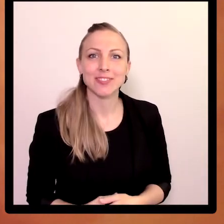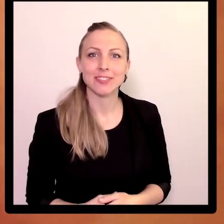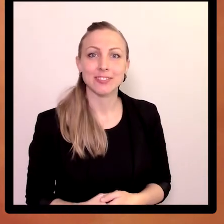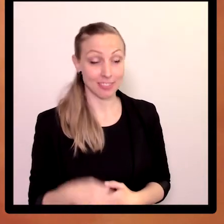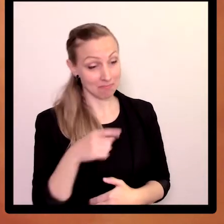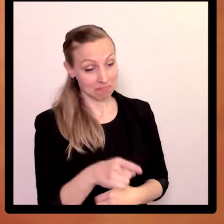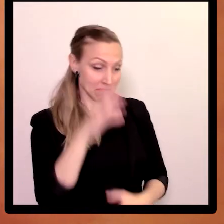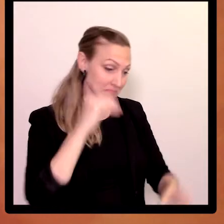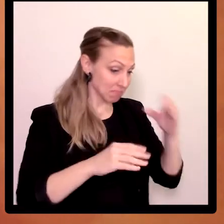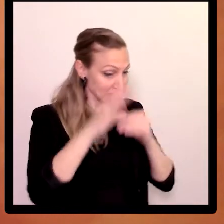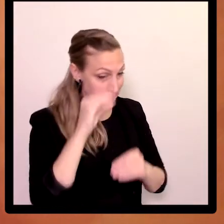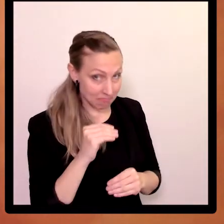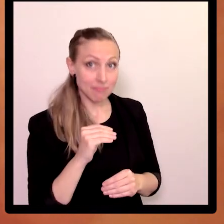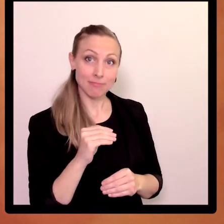Here you can learn the different sign languages -